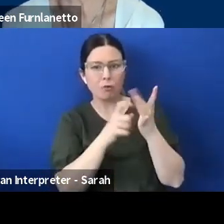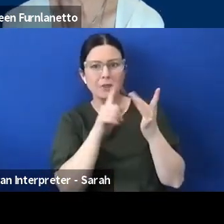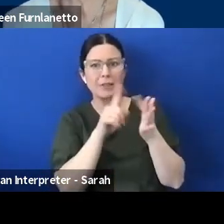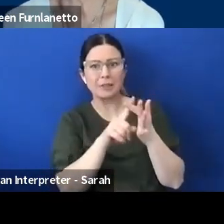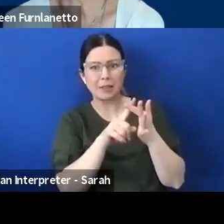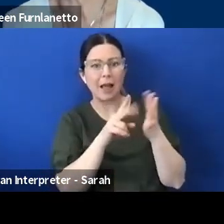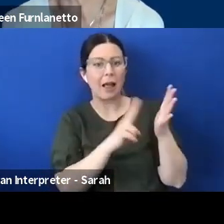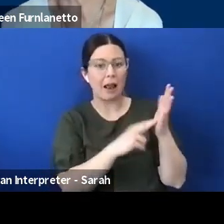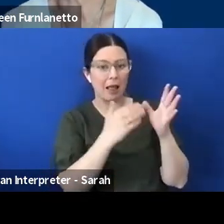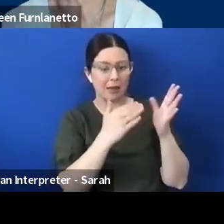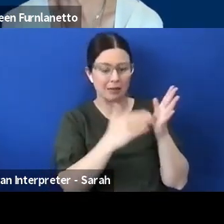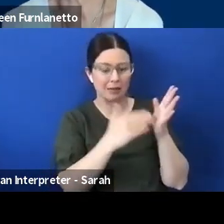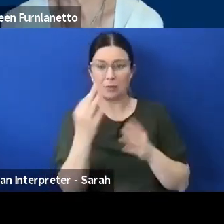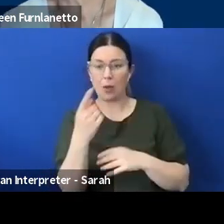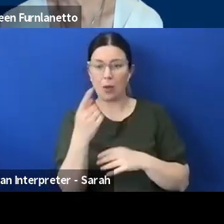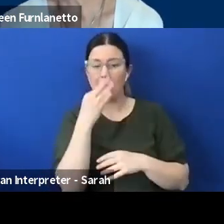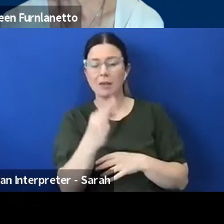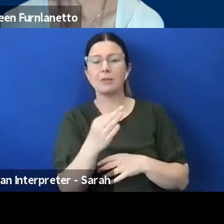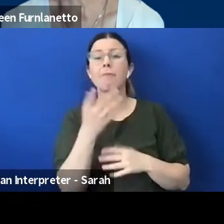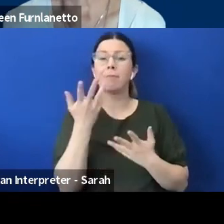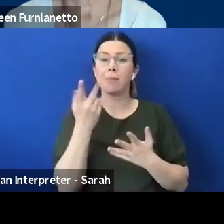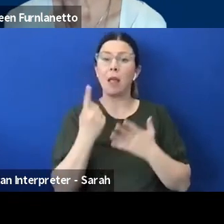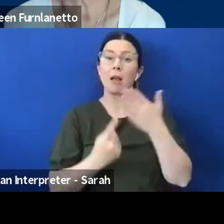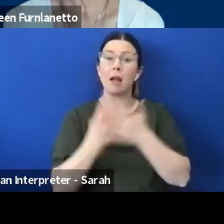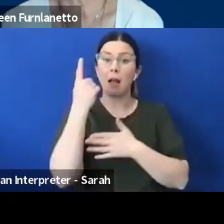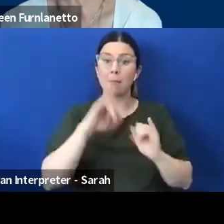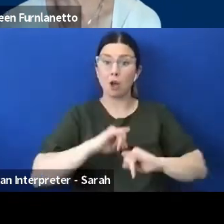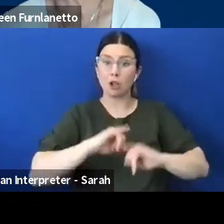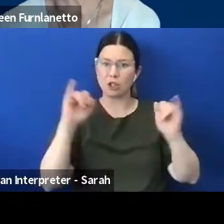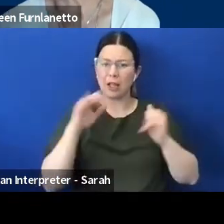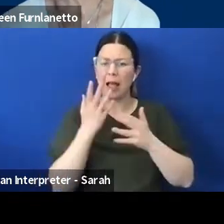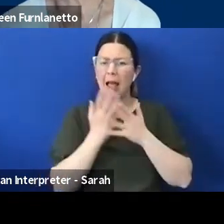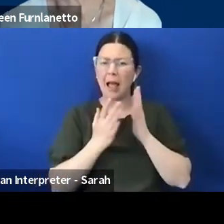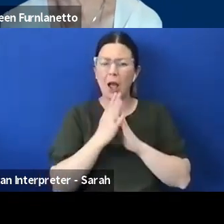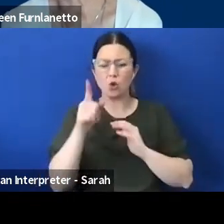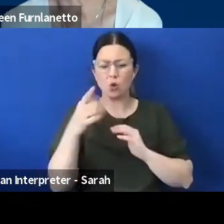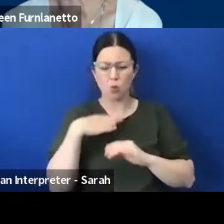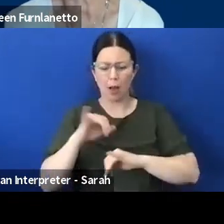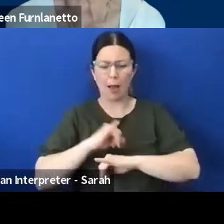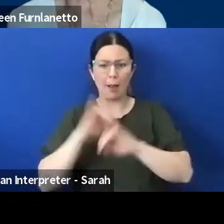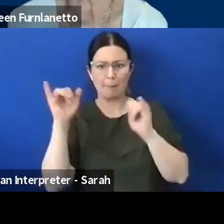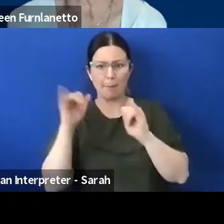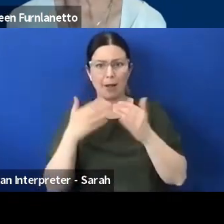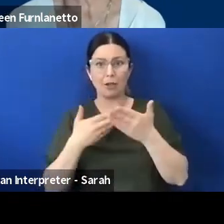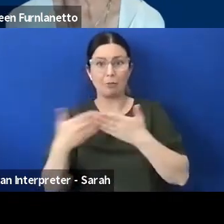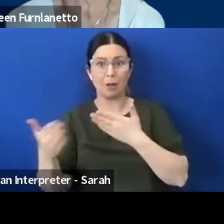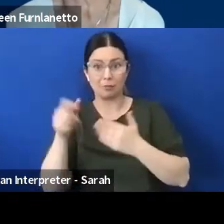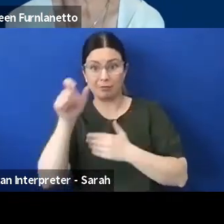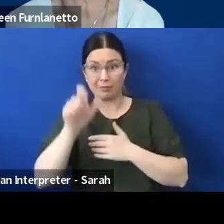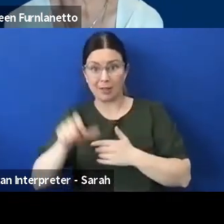during an emergency how would you like emergency management personnel to ask you about what level